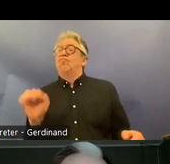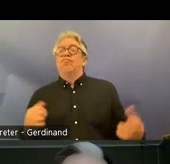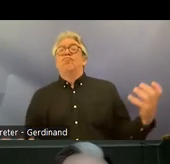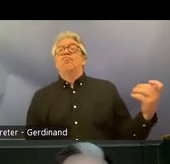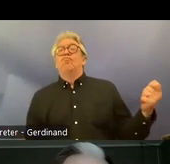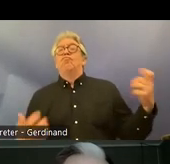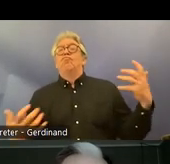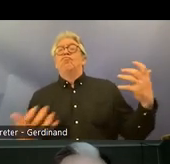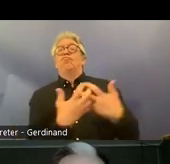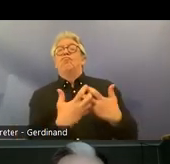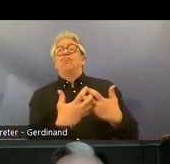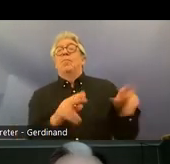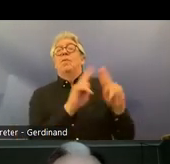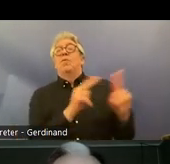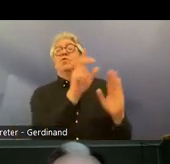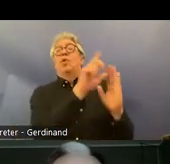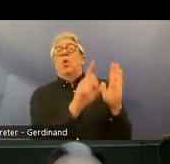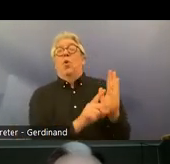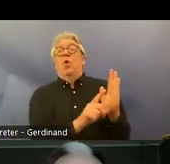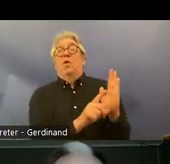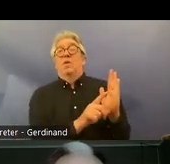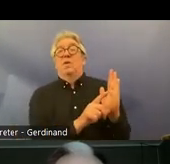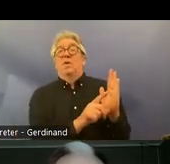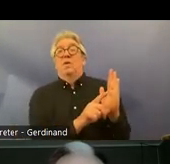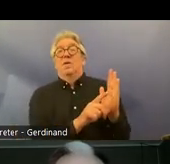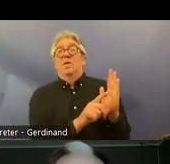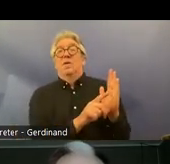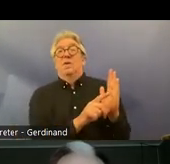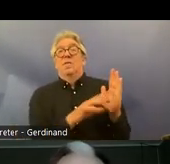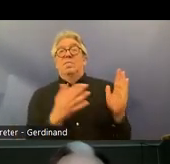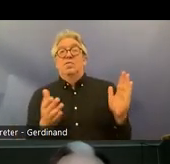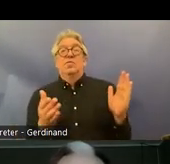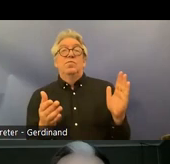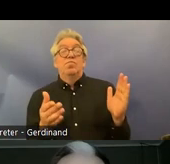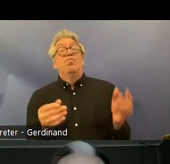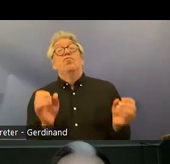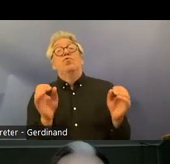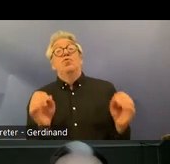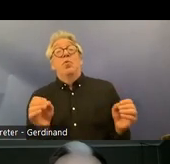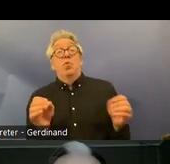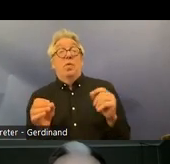um this in many cases avoids a direct conflict so we are talking about